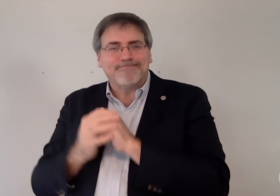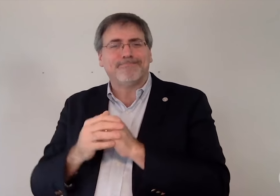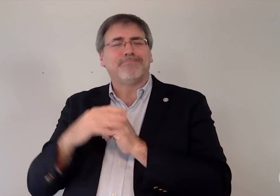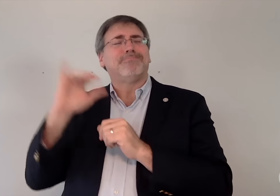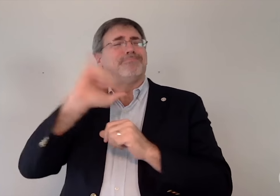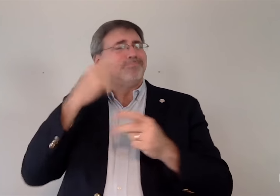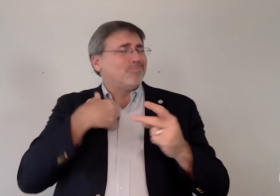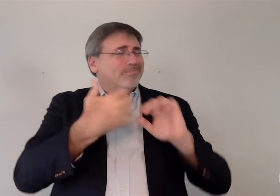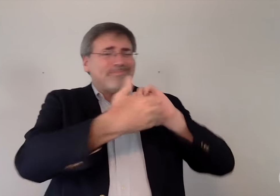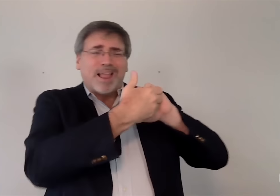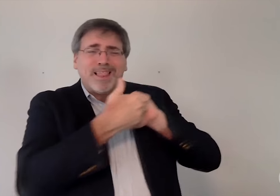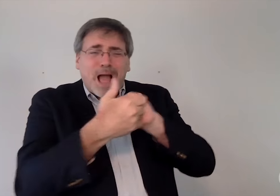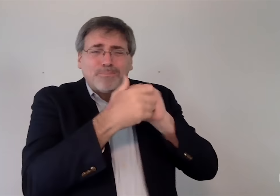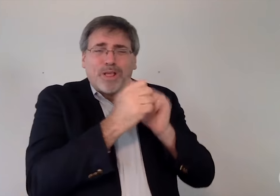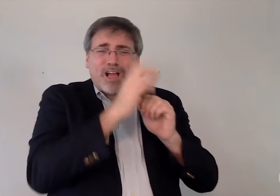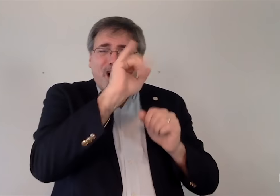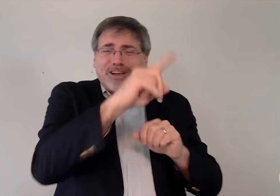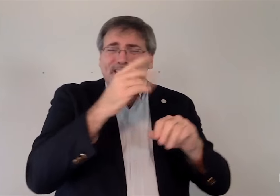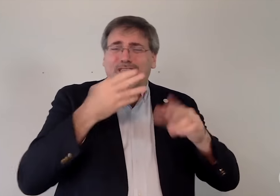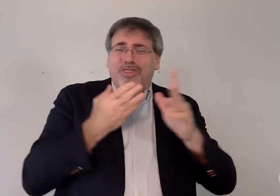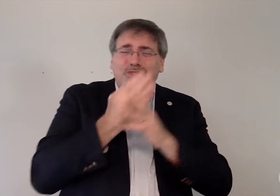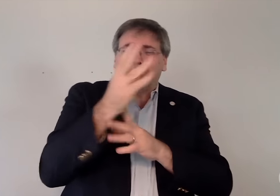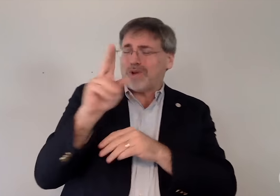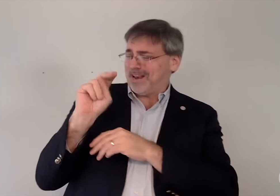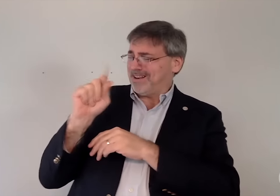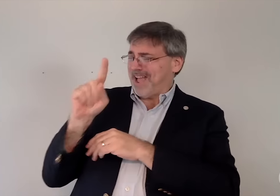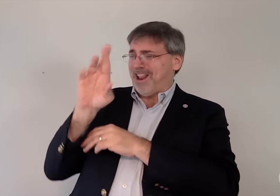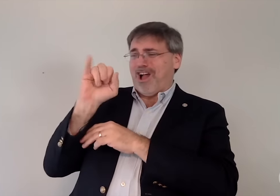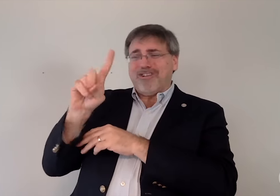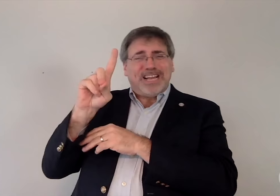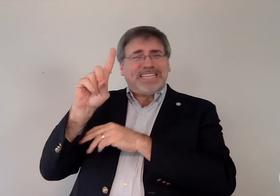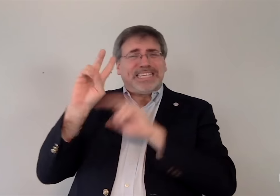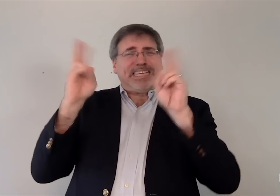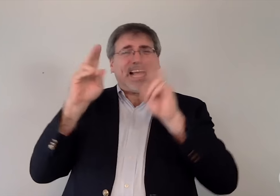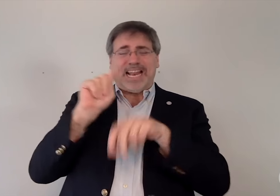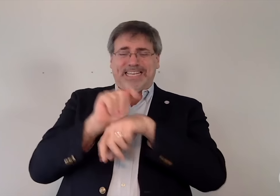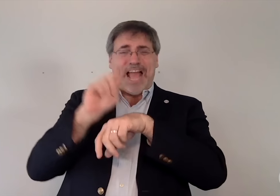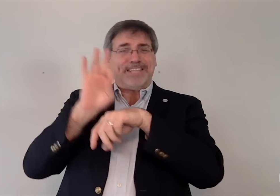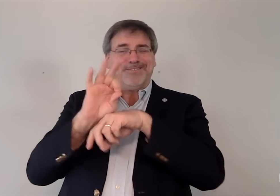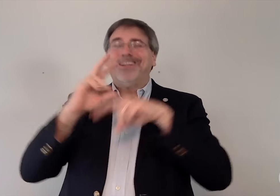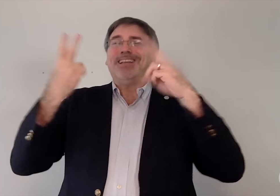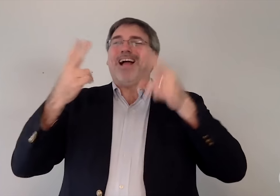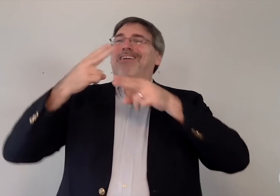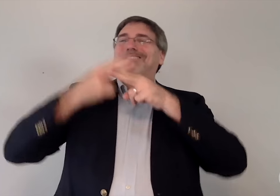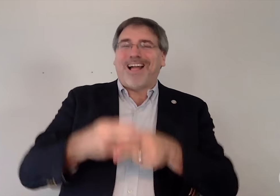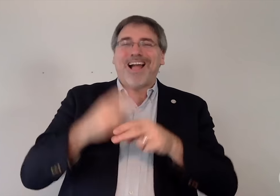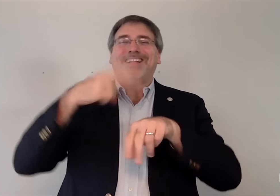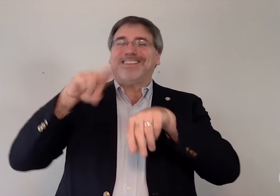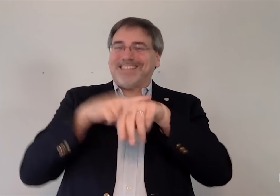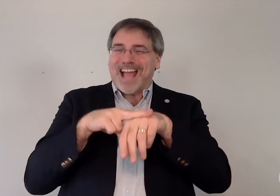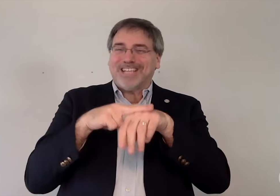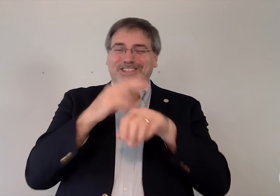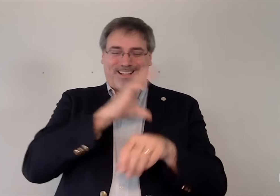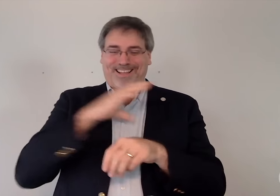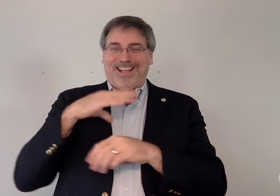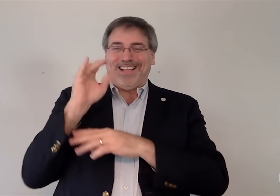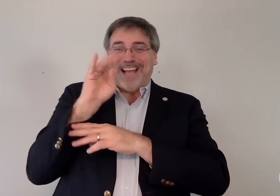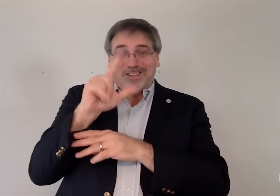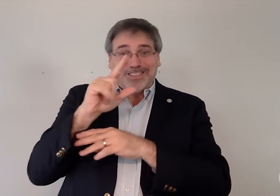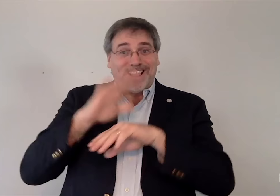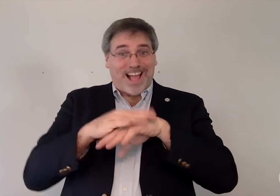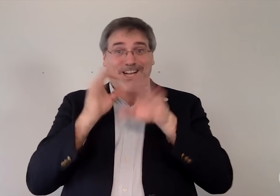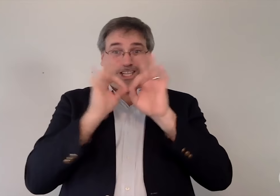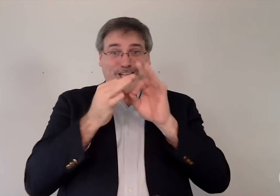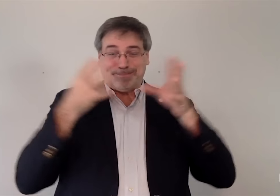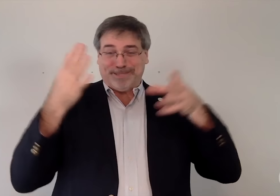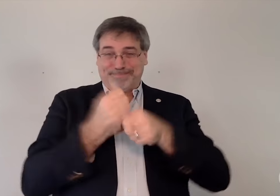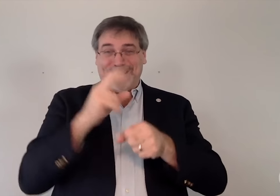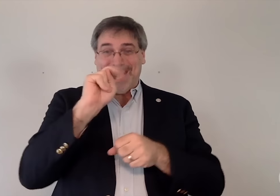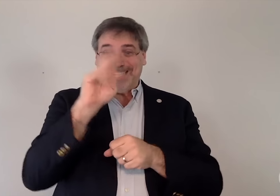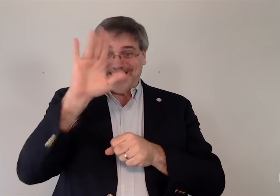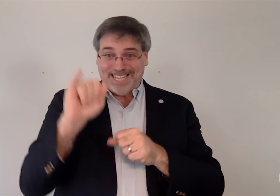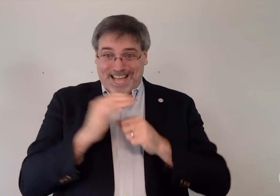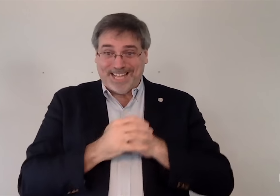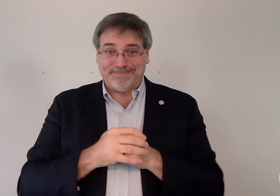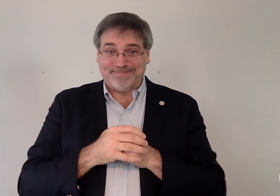collaborated with RID through the NAD-RID Task Force (later Council) on Interpreting